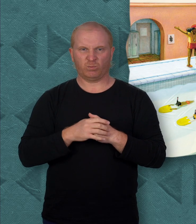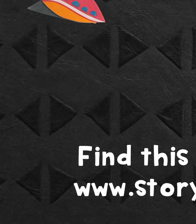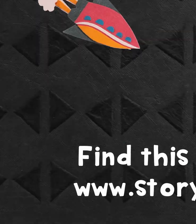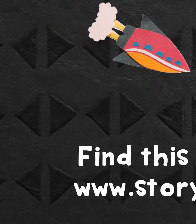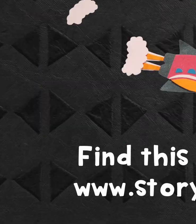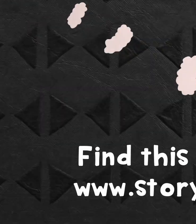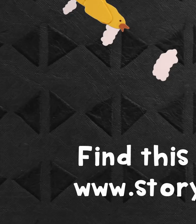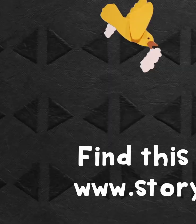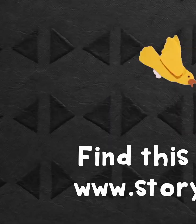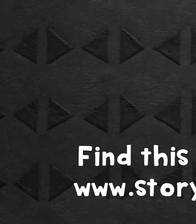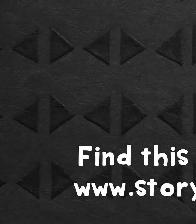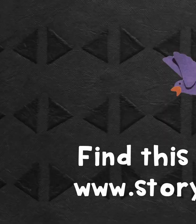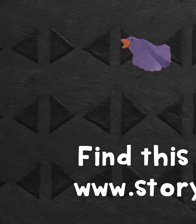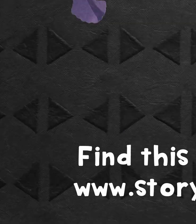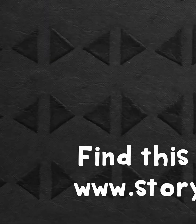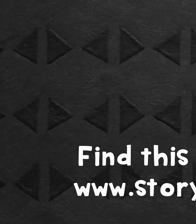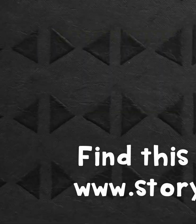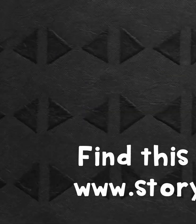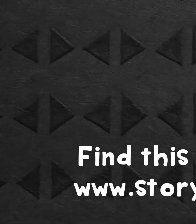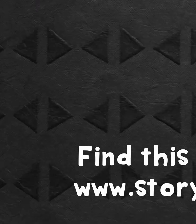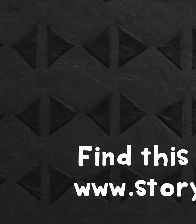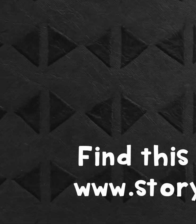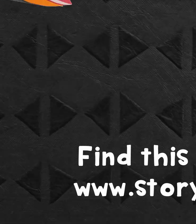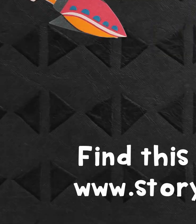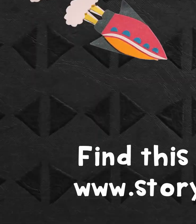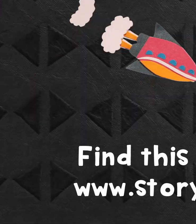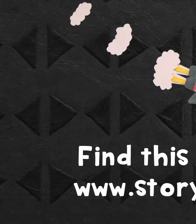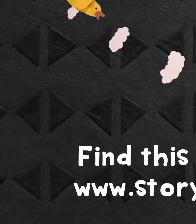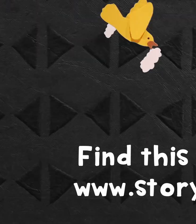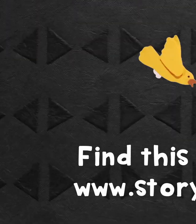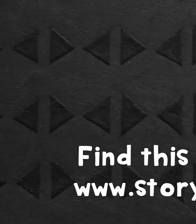(birds chirping)